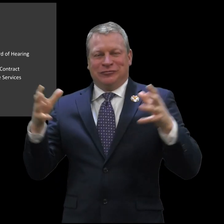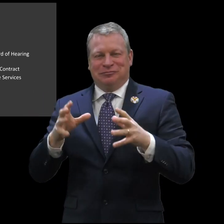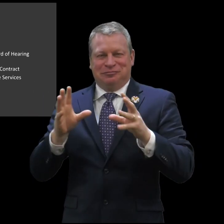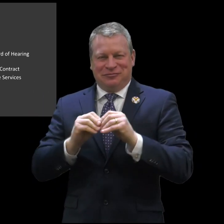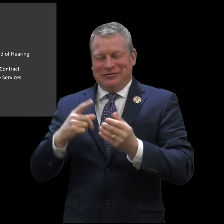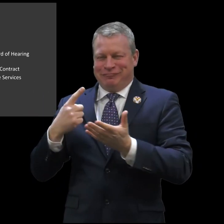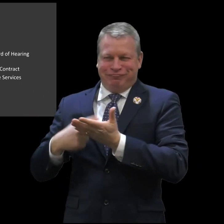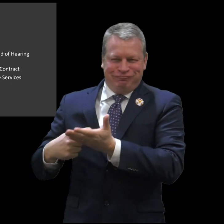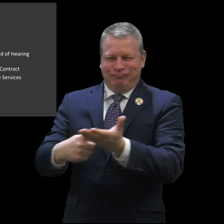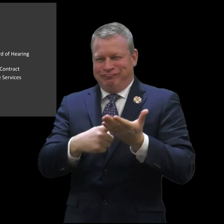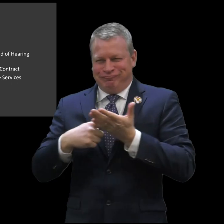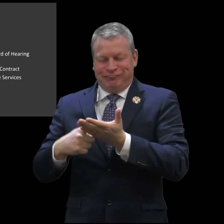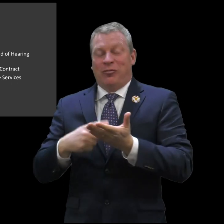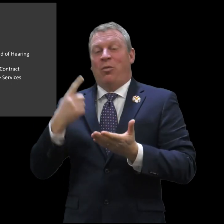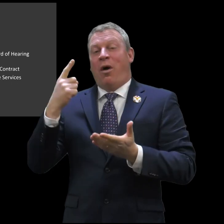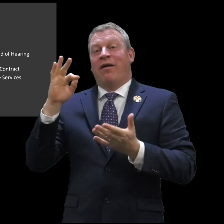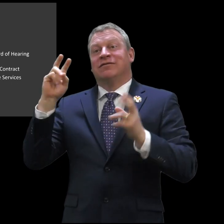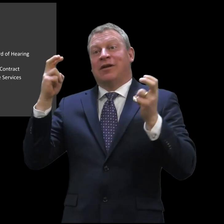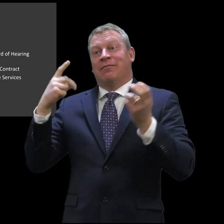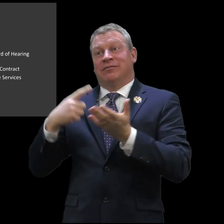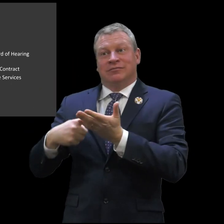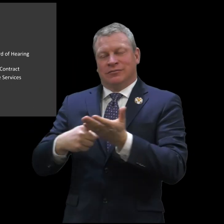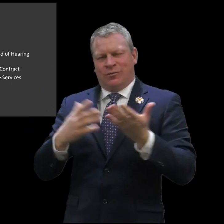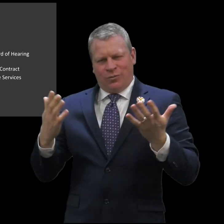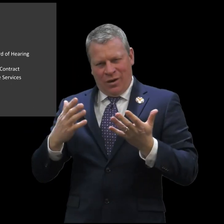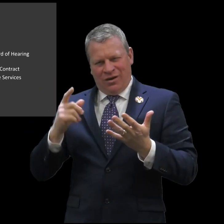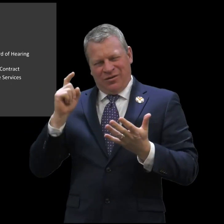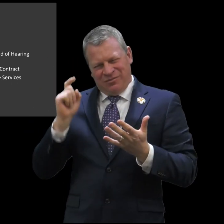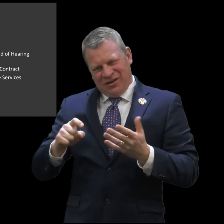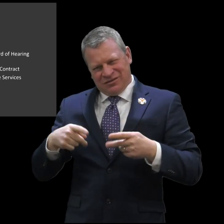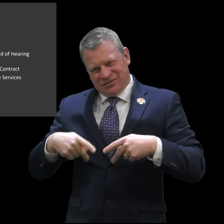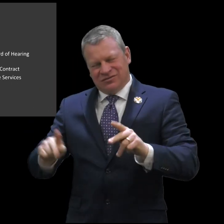for persons who are deaf and hard of hearing has come together to meet. One of